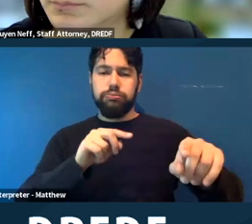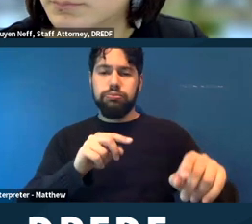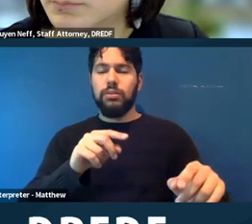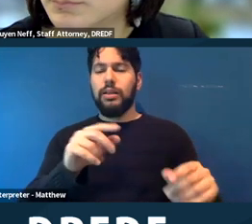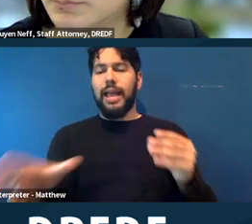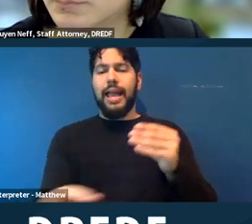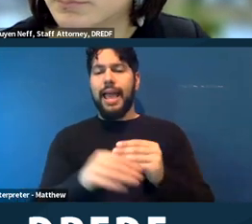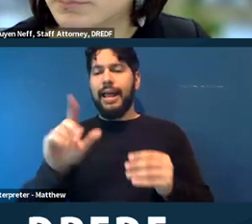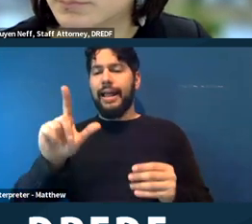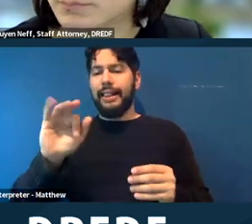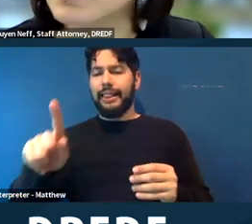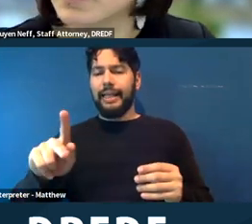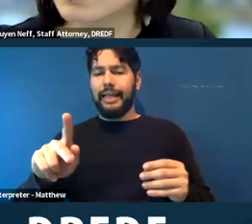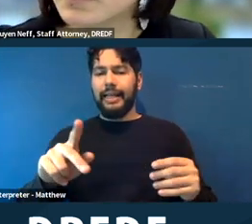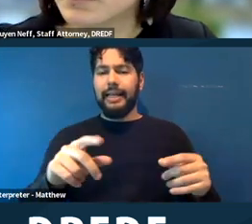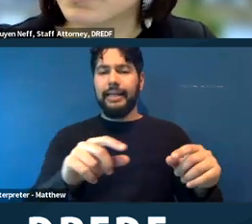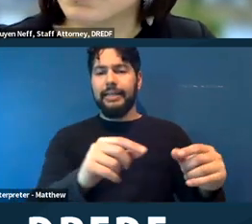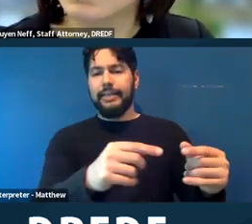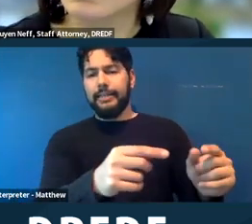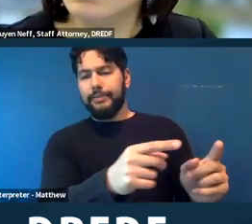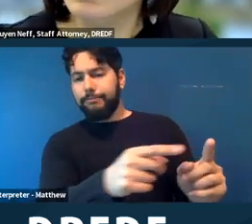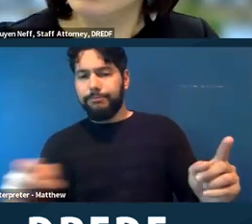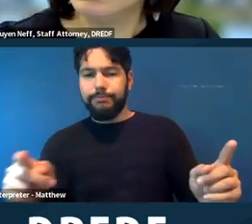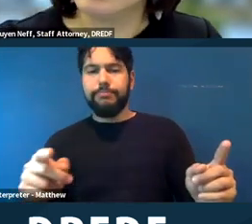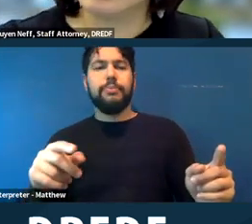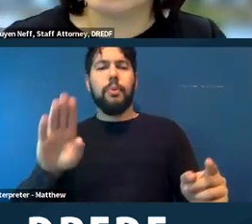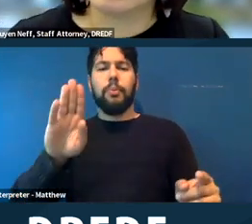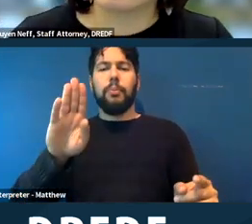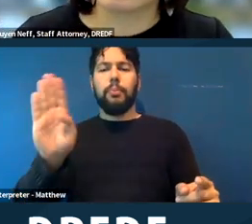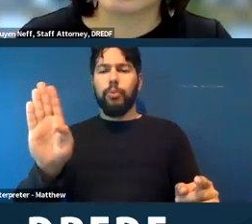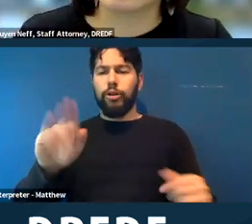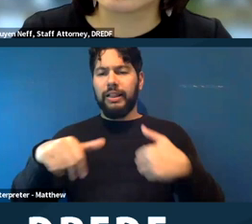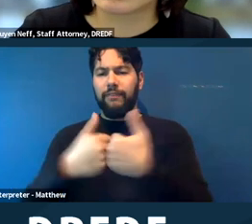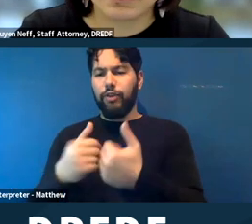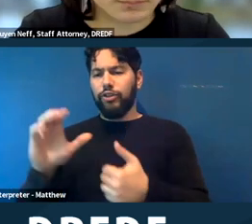in the where Do We Go Berkeley versus Cal Trains case, which is an interesting case to read